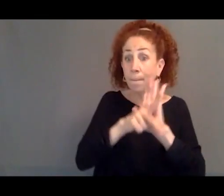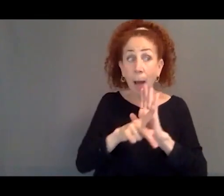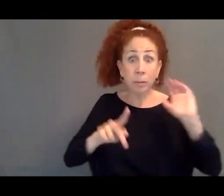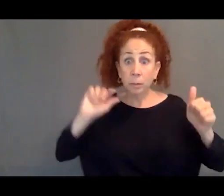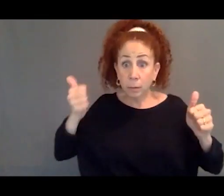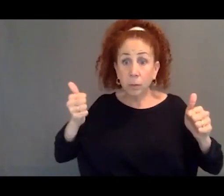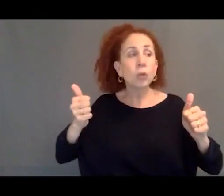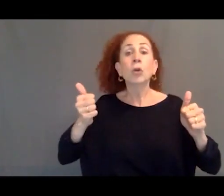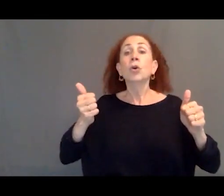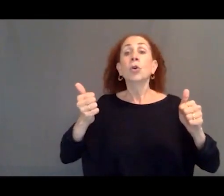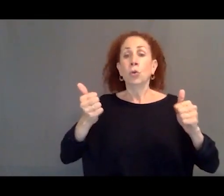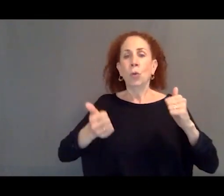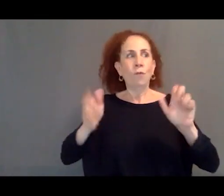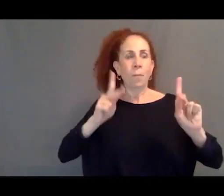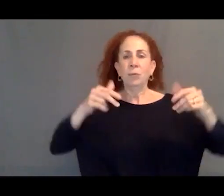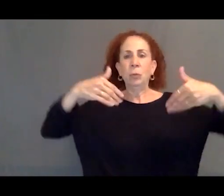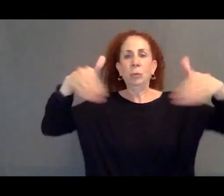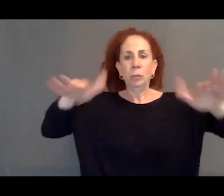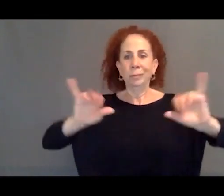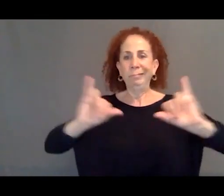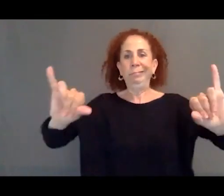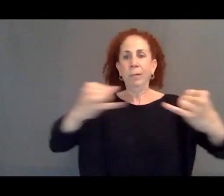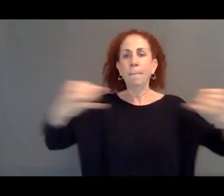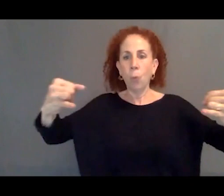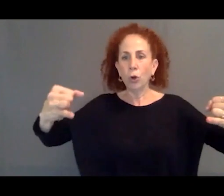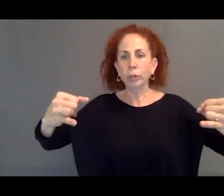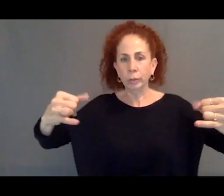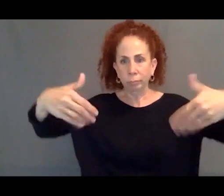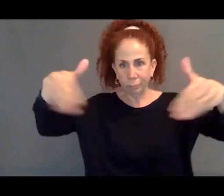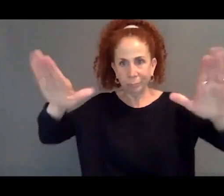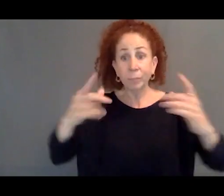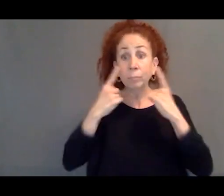or externalize our borders haven't worked perfectly.